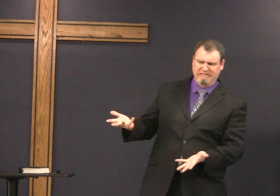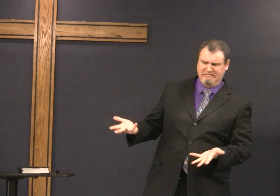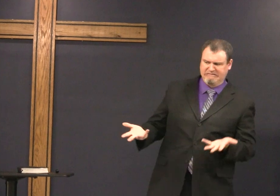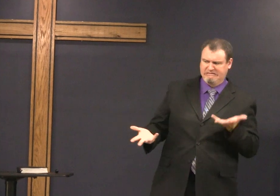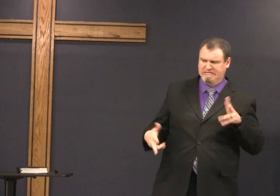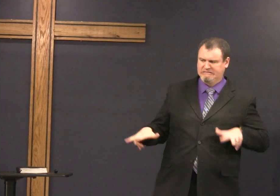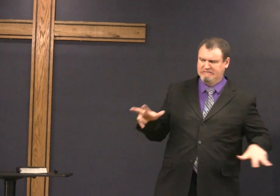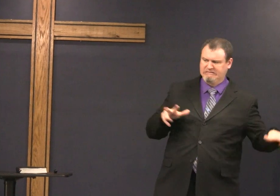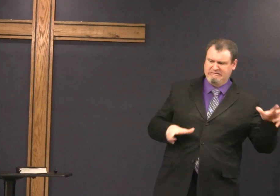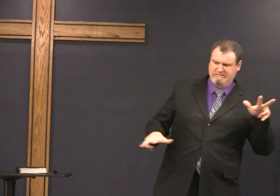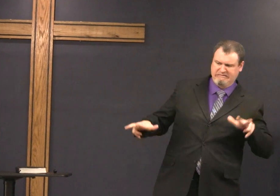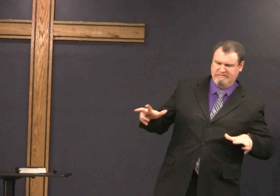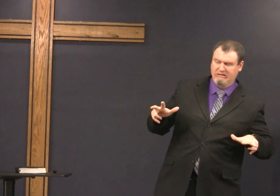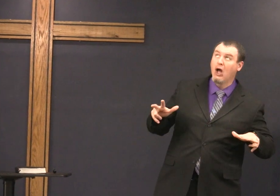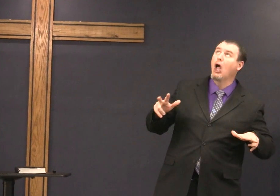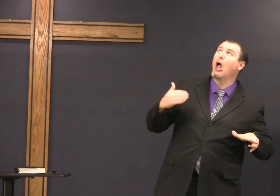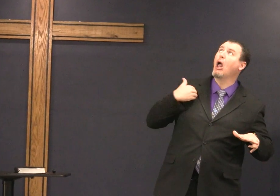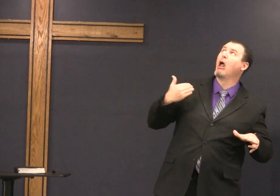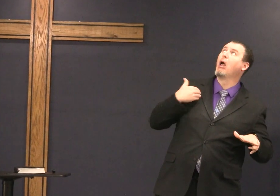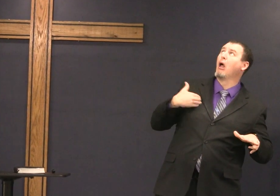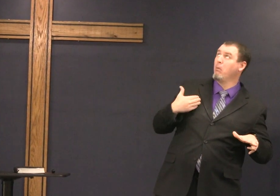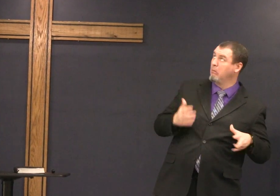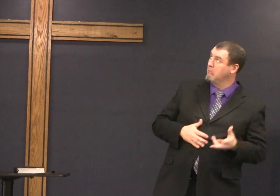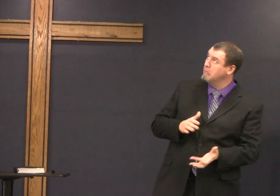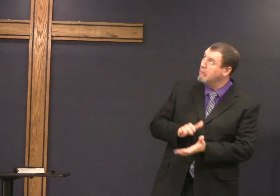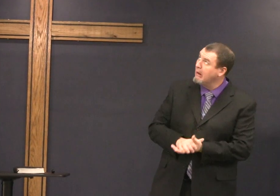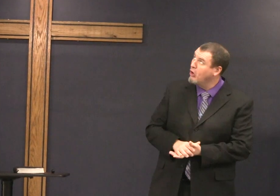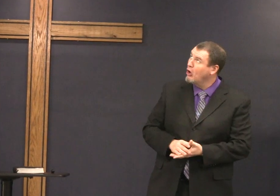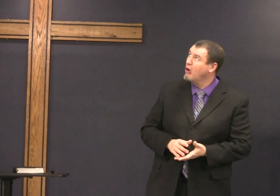it was kind of an awkward situation for him his wife was pregnant and then